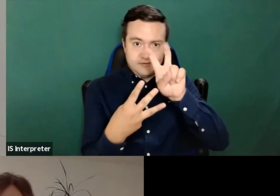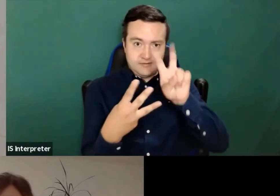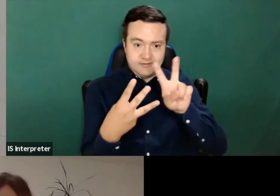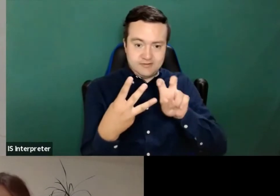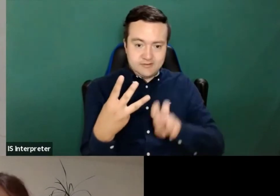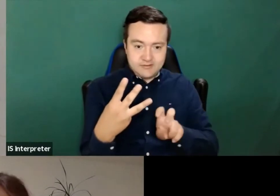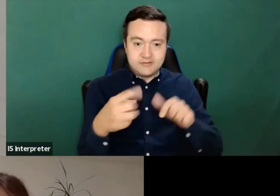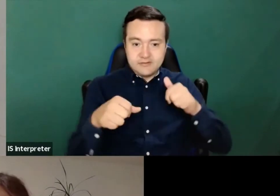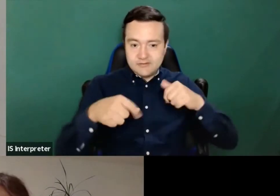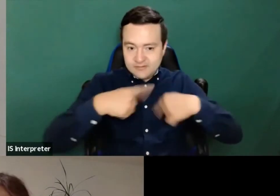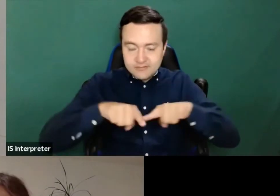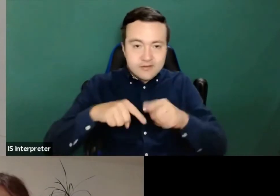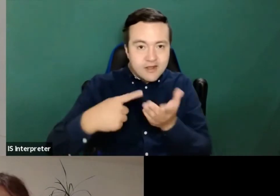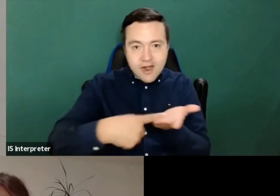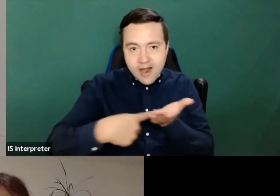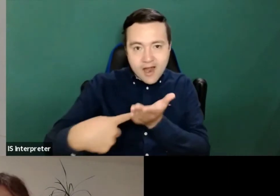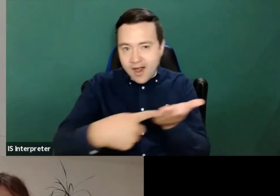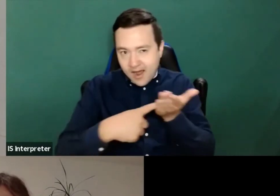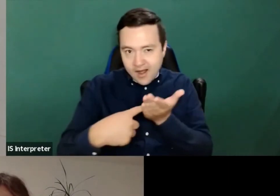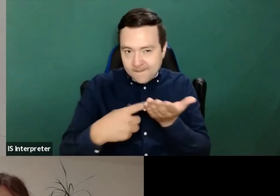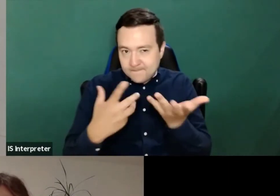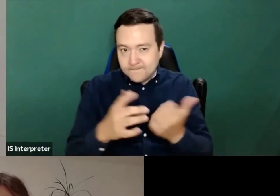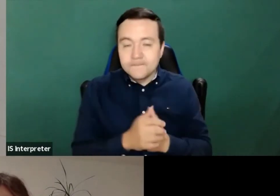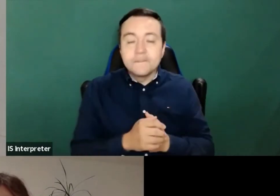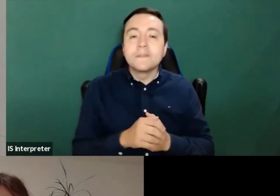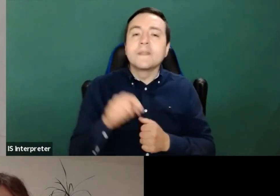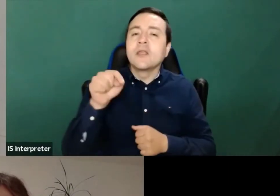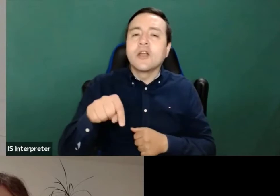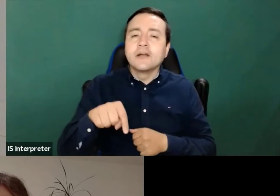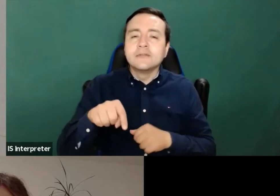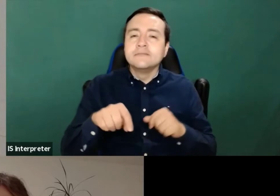around the directory of course but we are going to talk about what is not working so